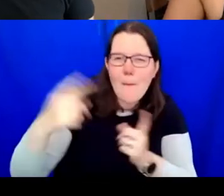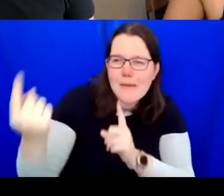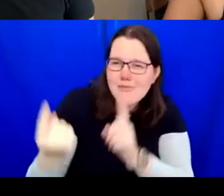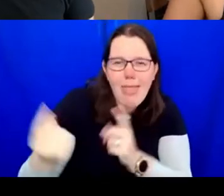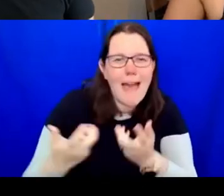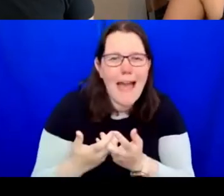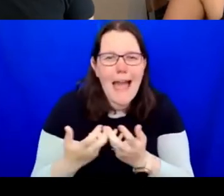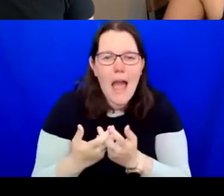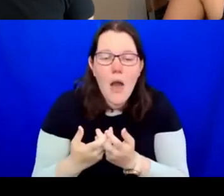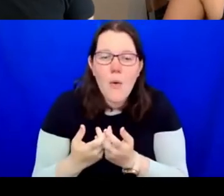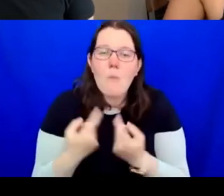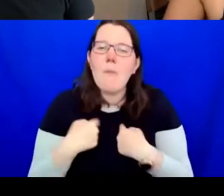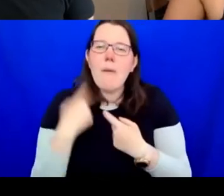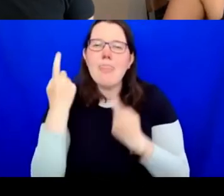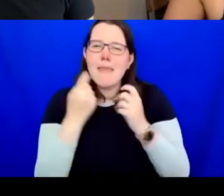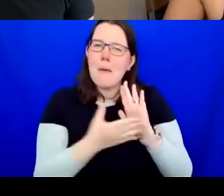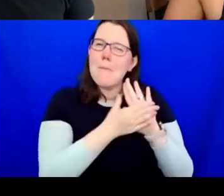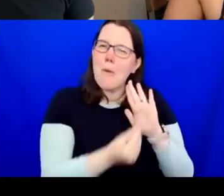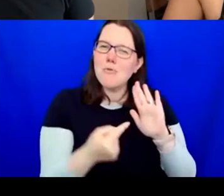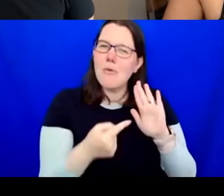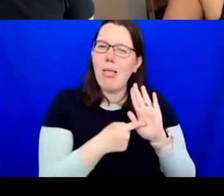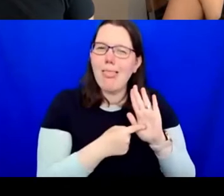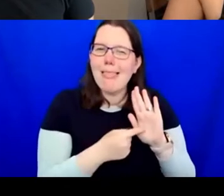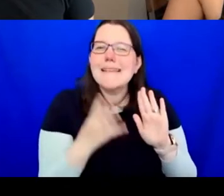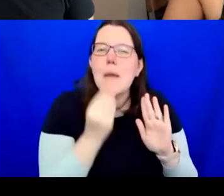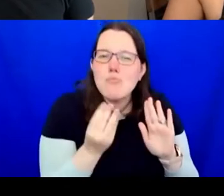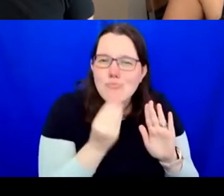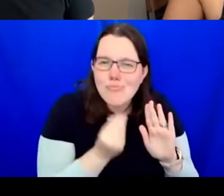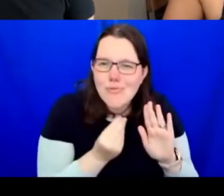need and use them until they are no longer useful adopting ourselves to situations as